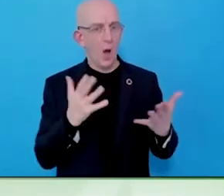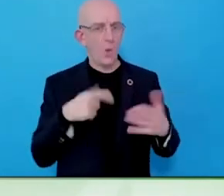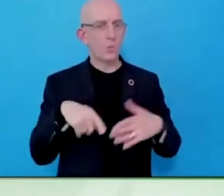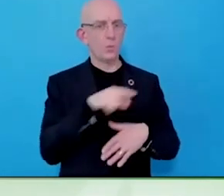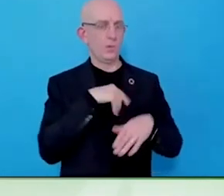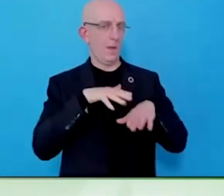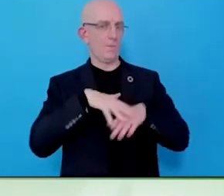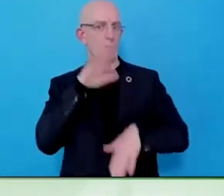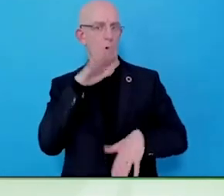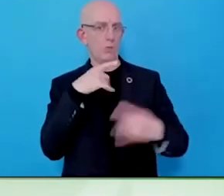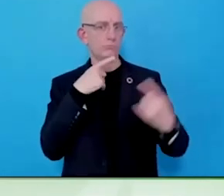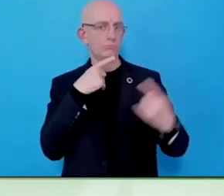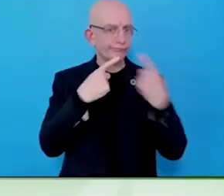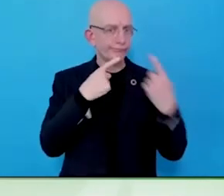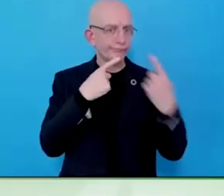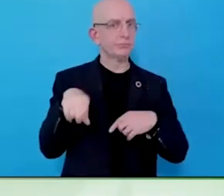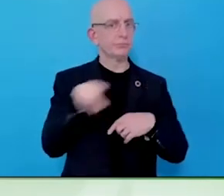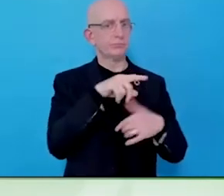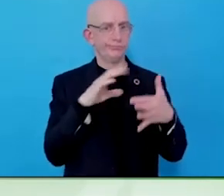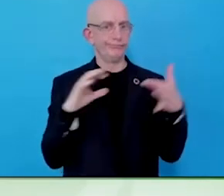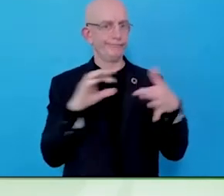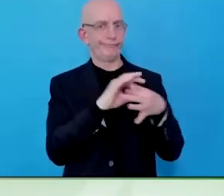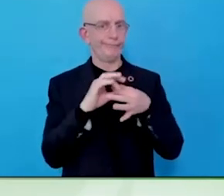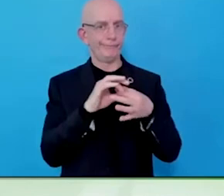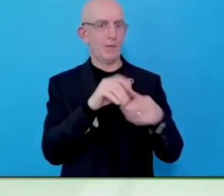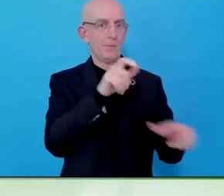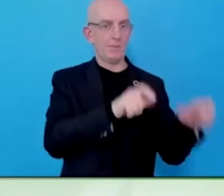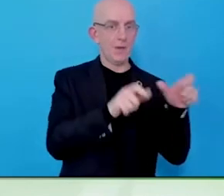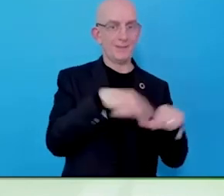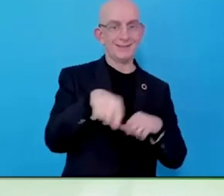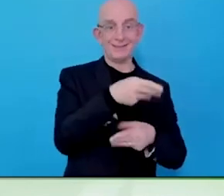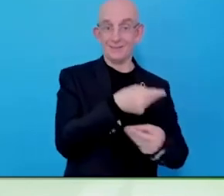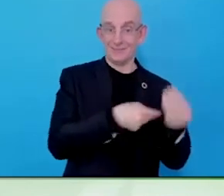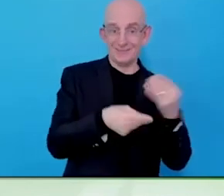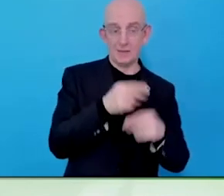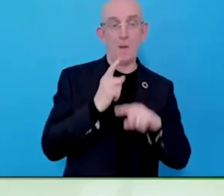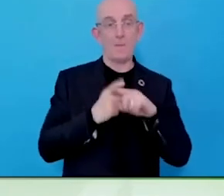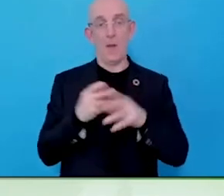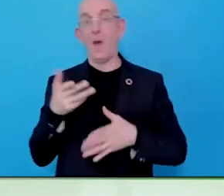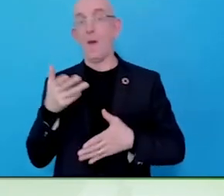The disability community needs to understand business. That is the big gap.